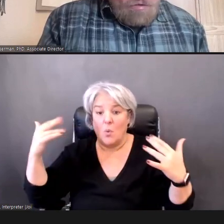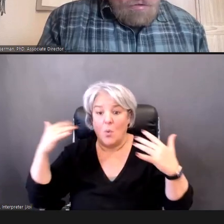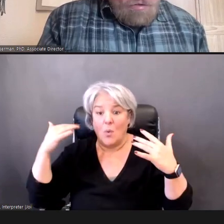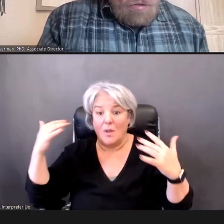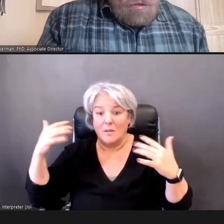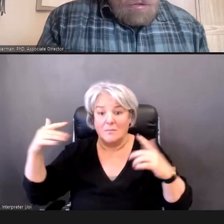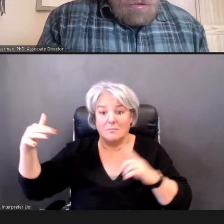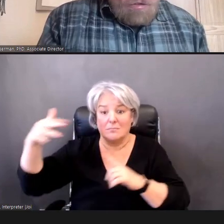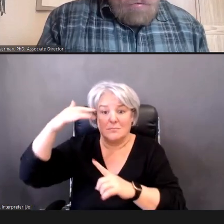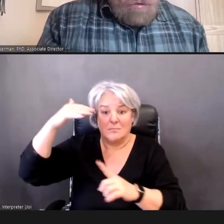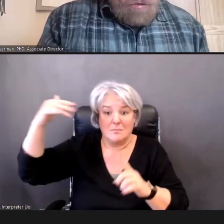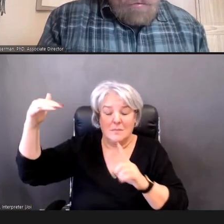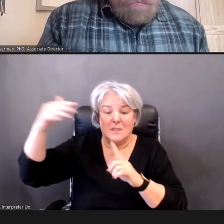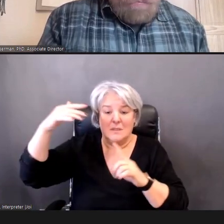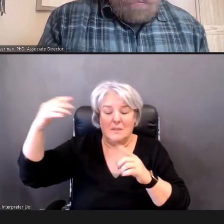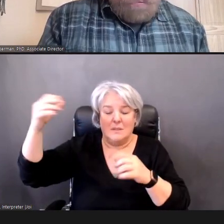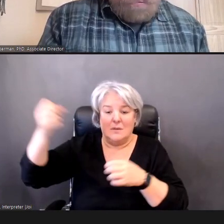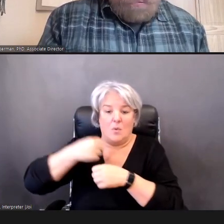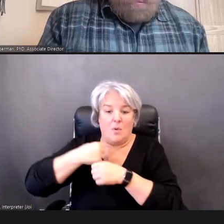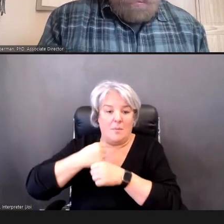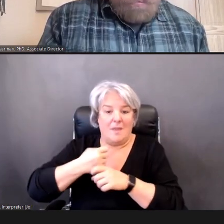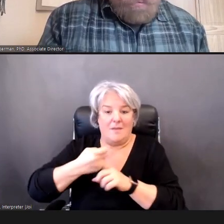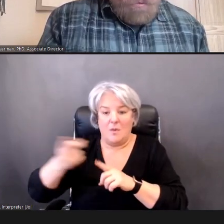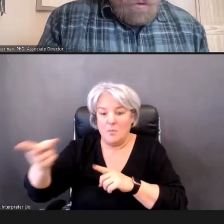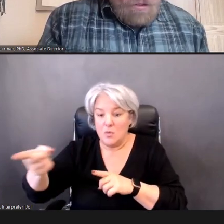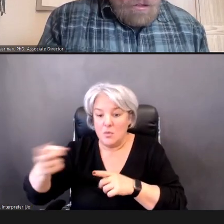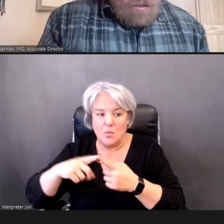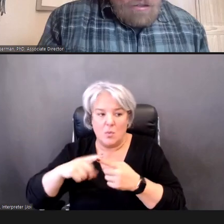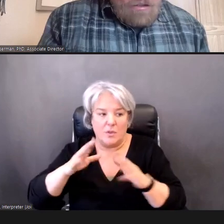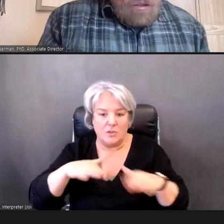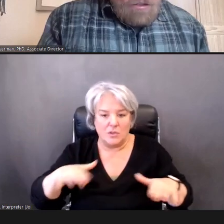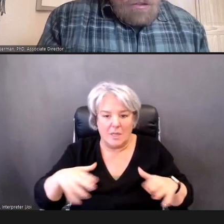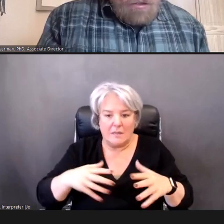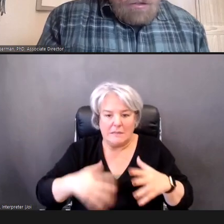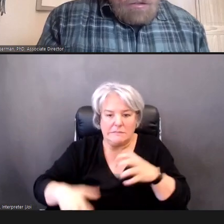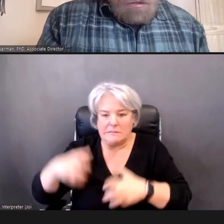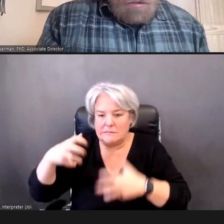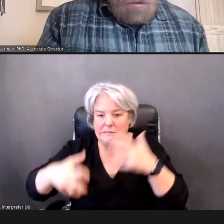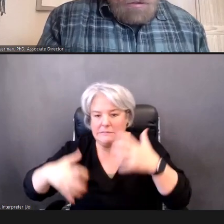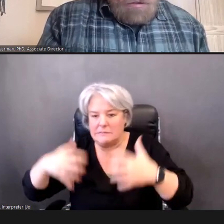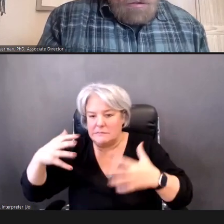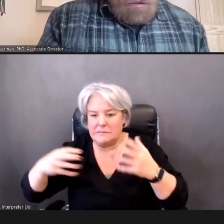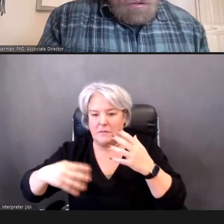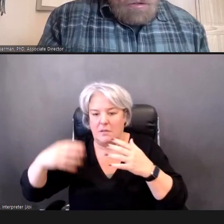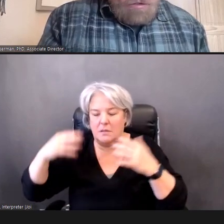Child, affects the screening, But if you're in a moderately-noisy